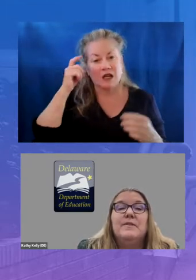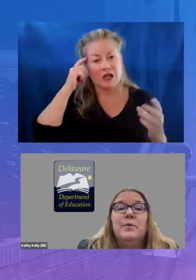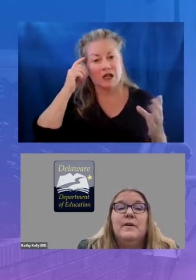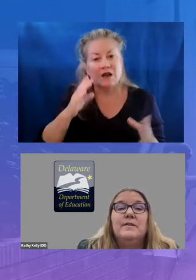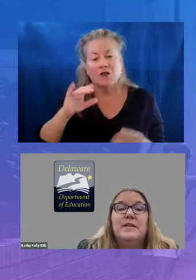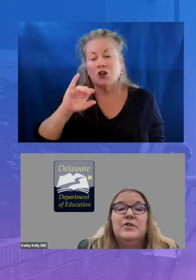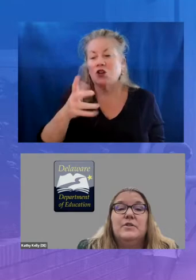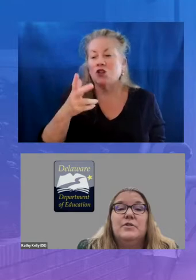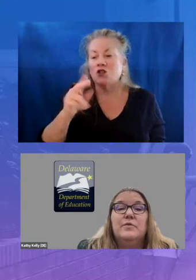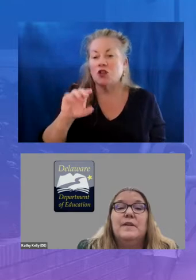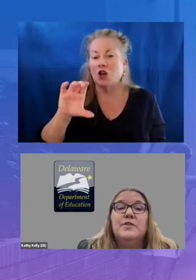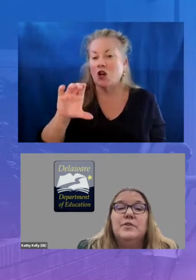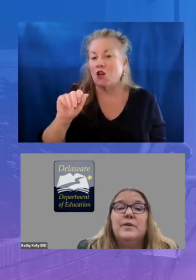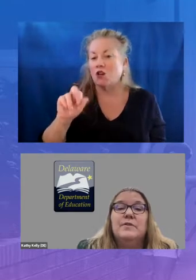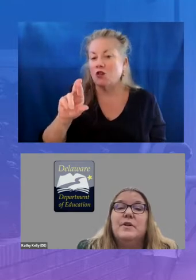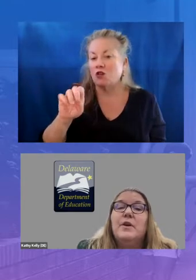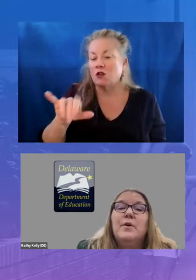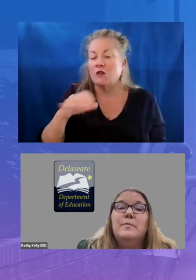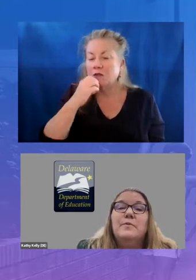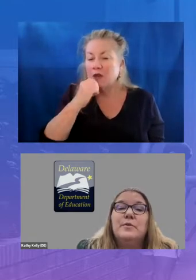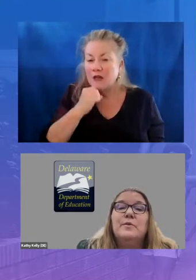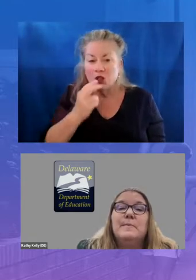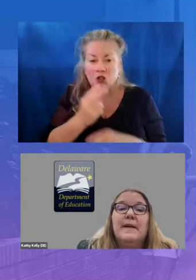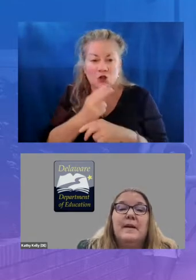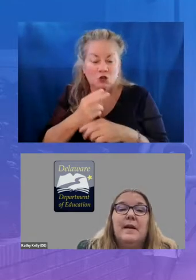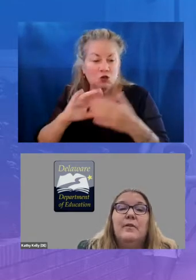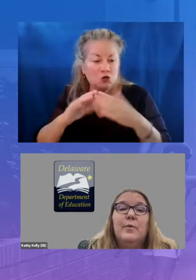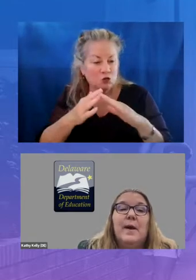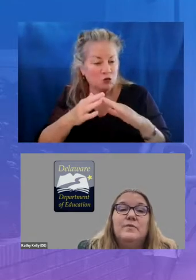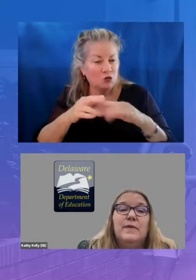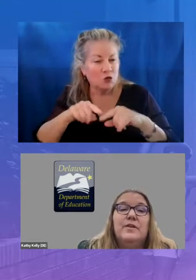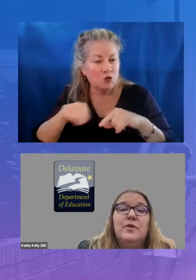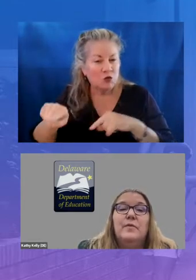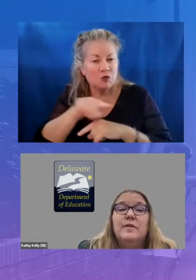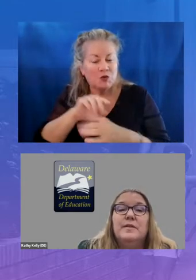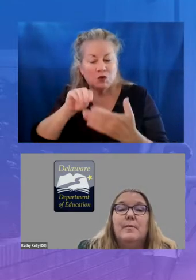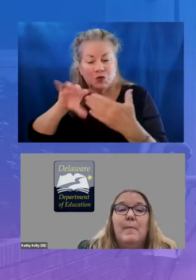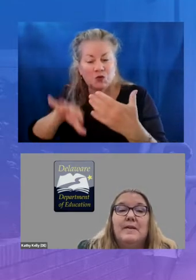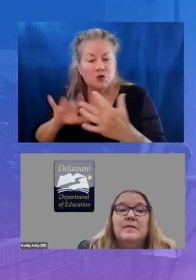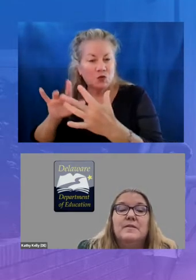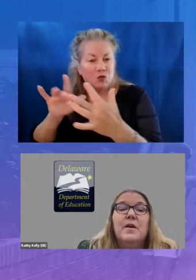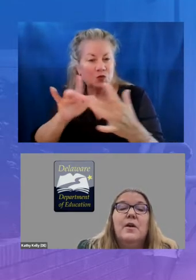organizations to reach students whom schools might not otherwise reach over the summer months